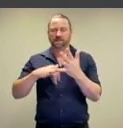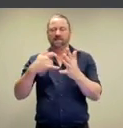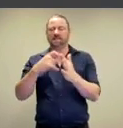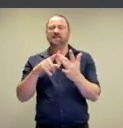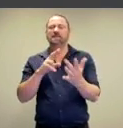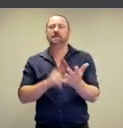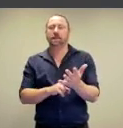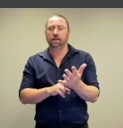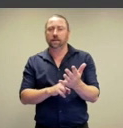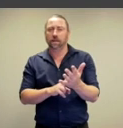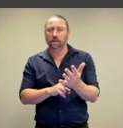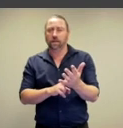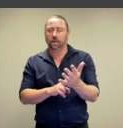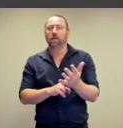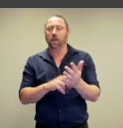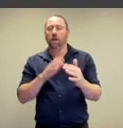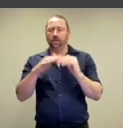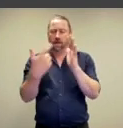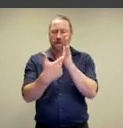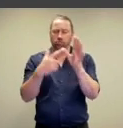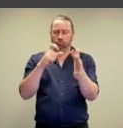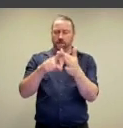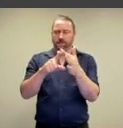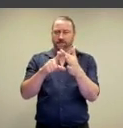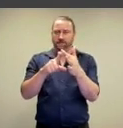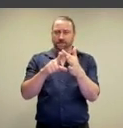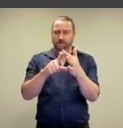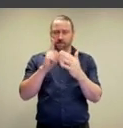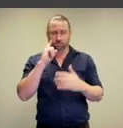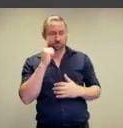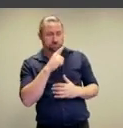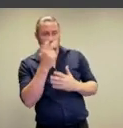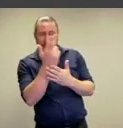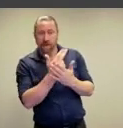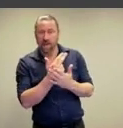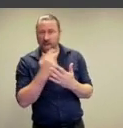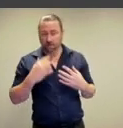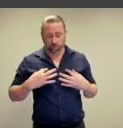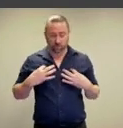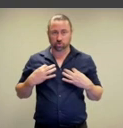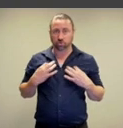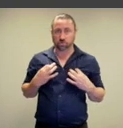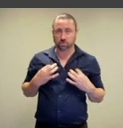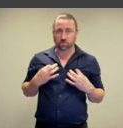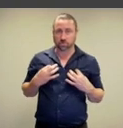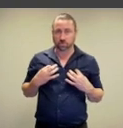clothing and skin in relation to